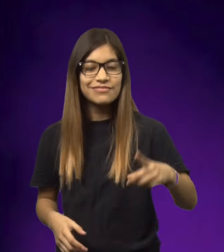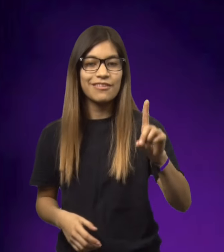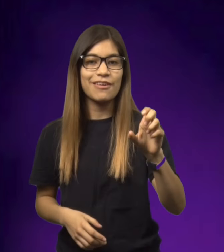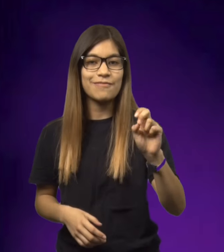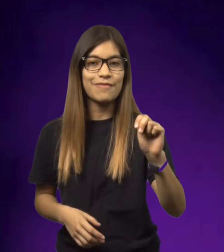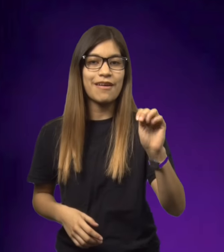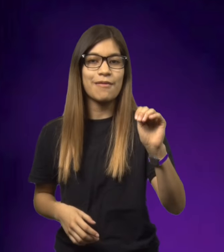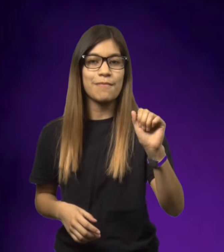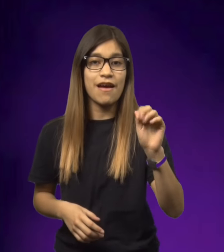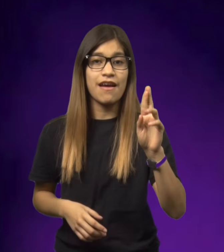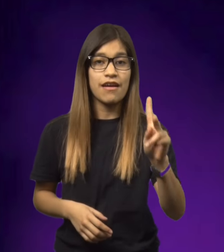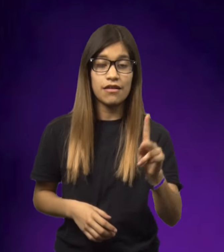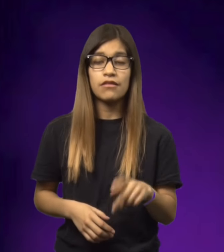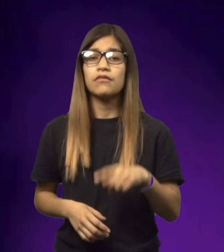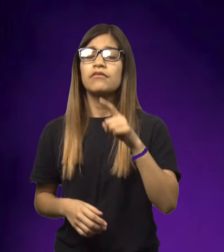It took place in Denmark.